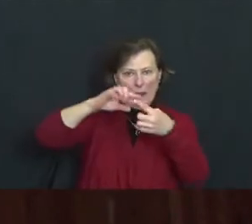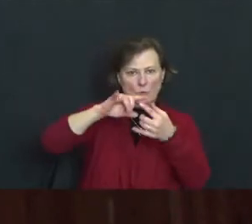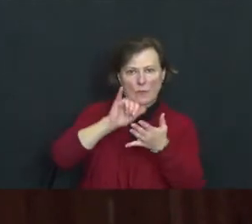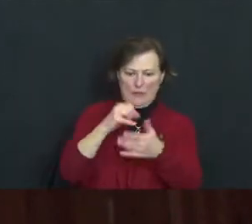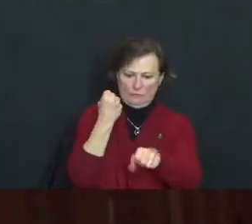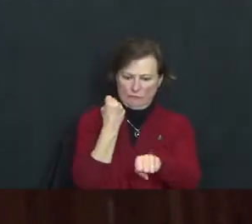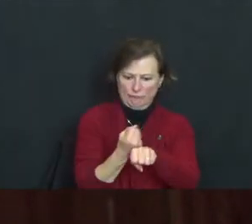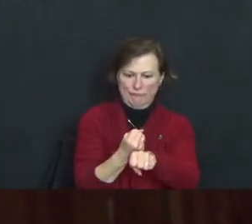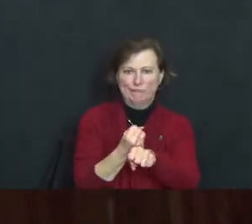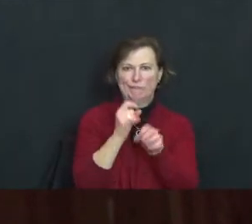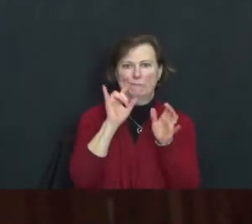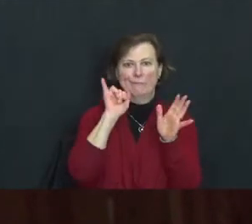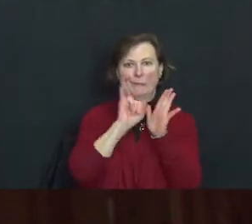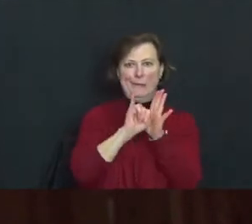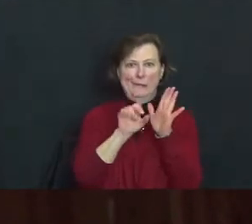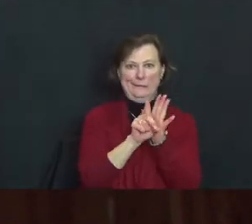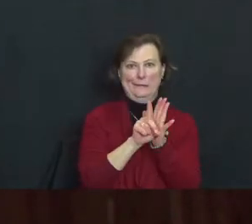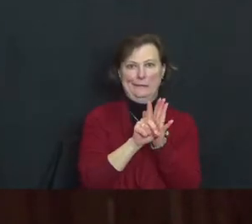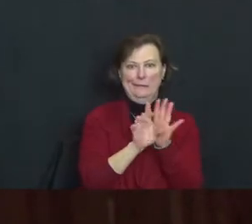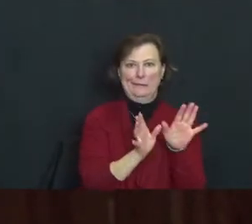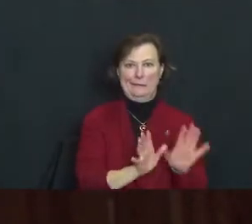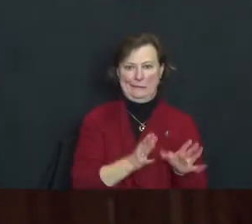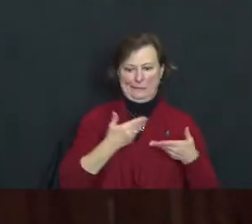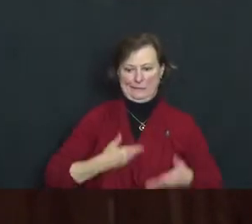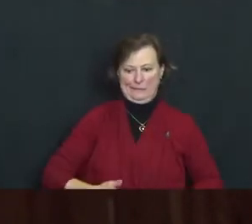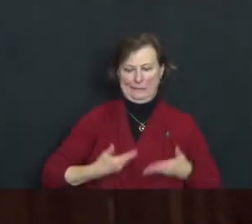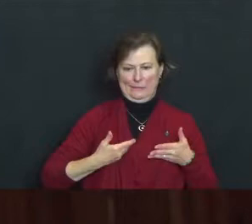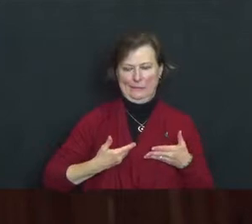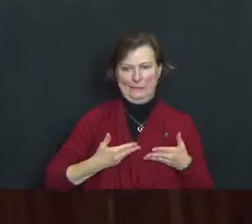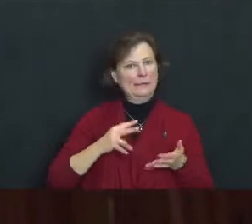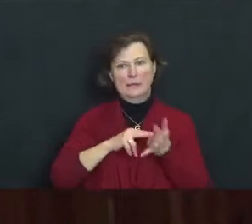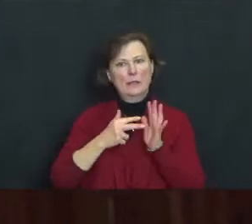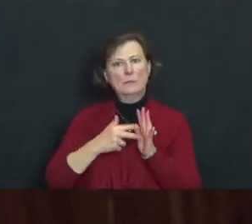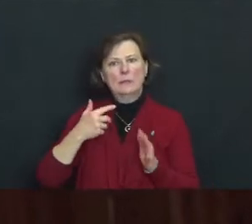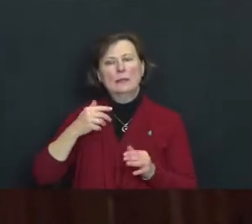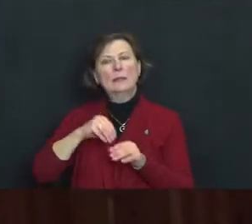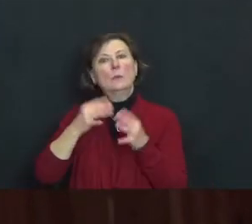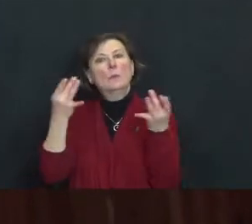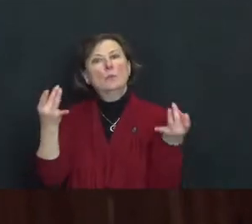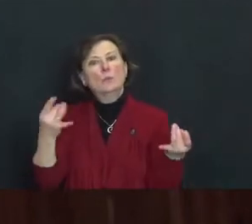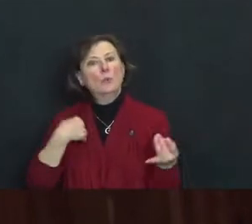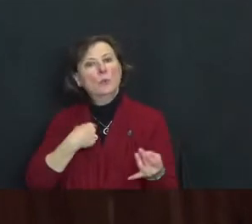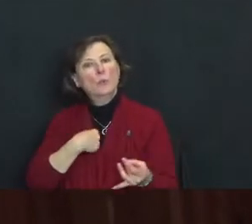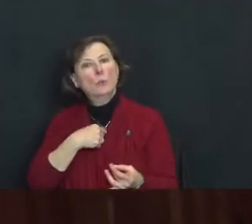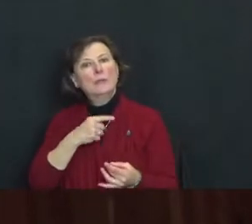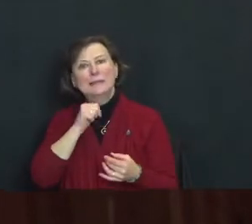“thus, in Buddhism we are not trying to find out who we are but who we are not.